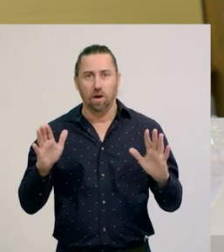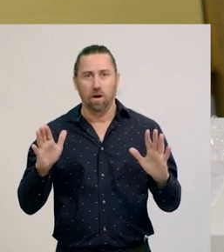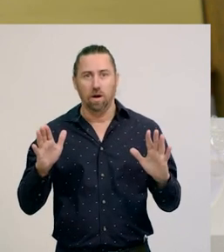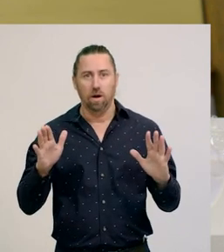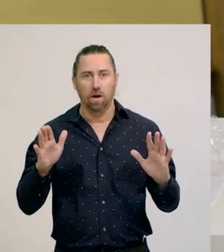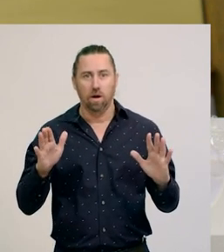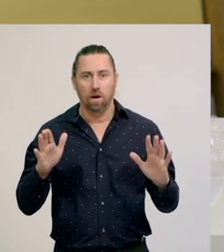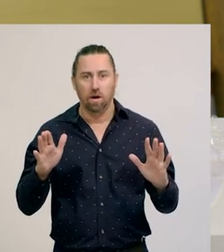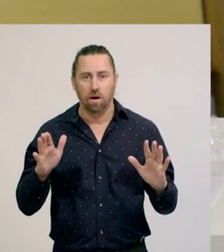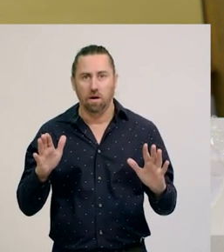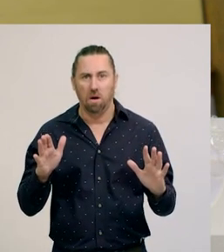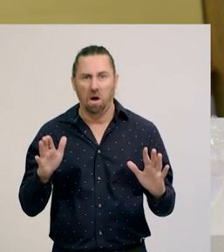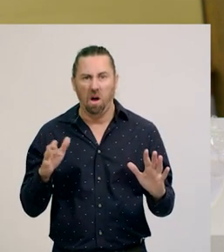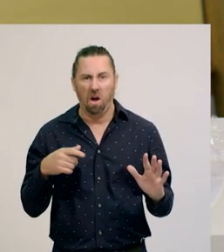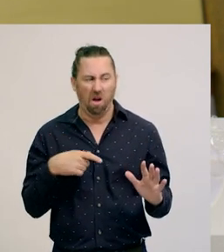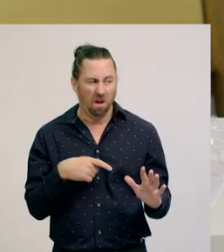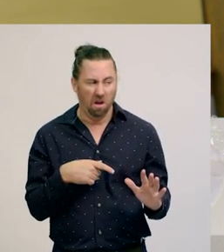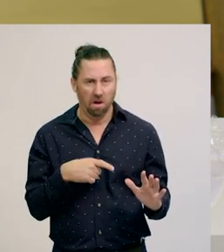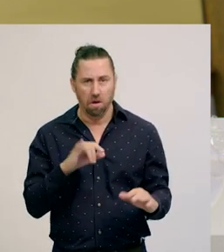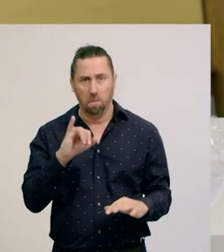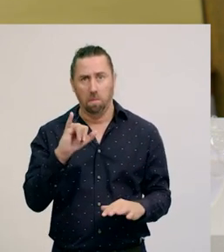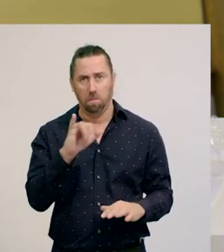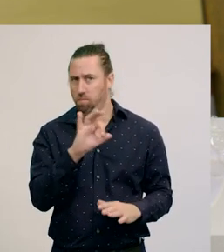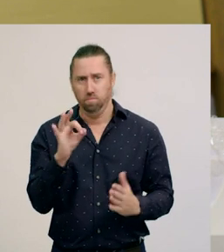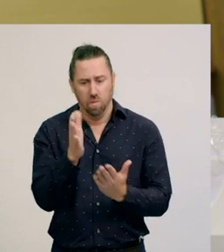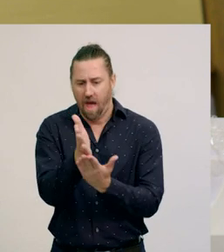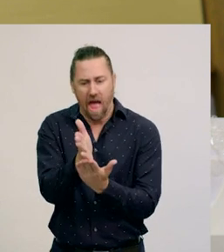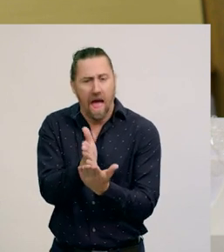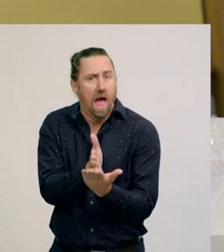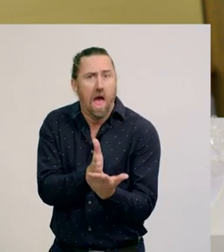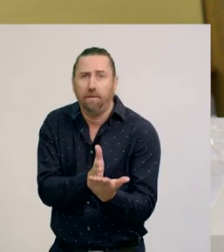Oh, wait! This sandwich is not cut into halves.